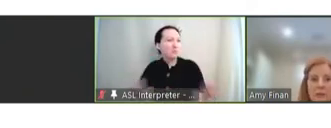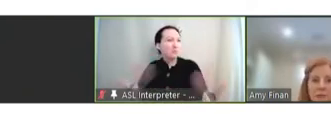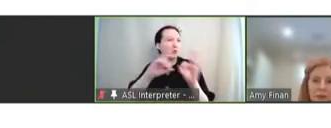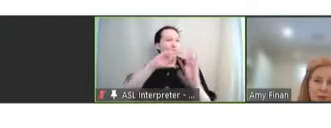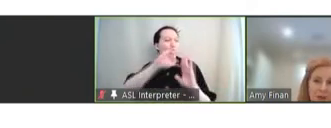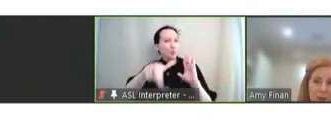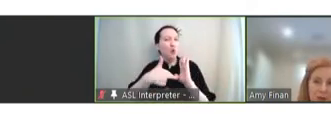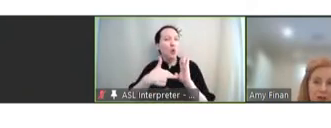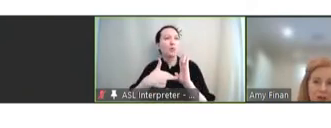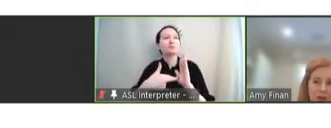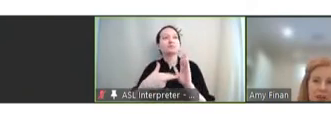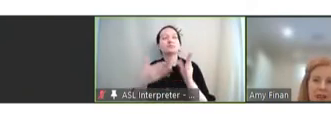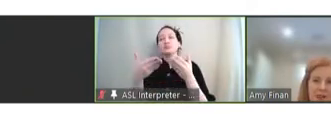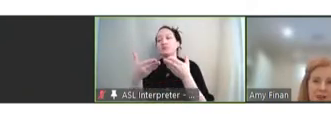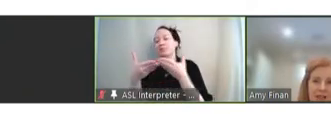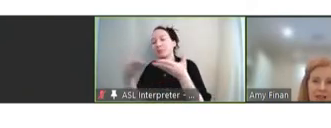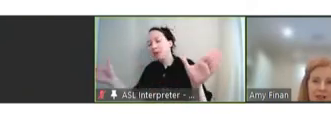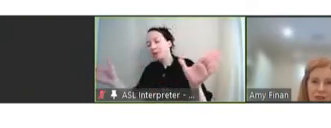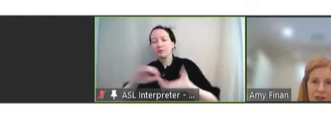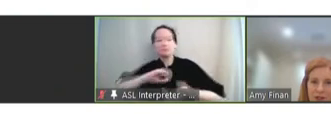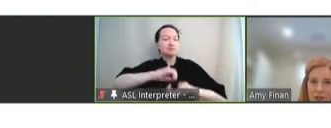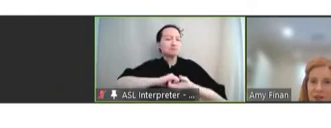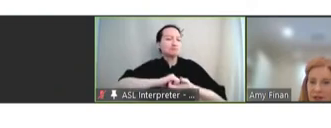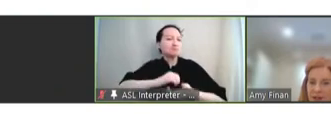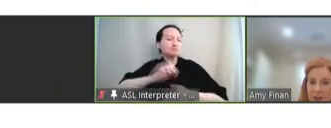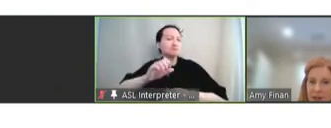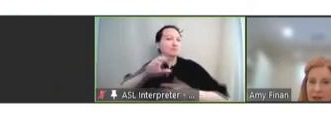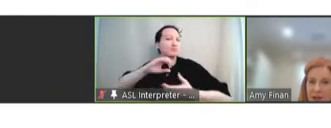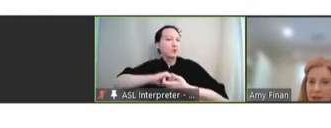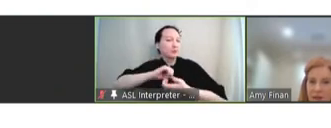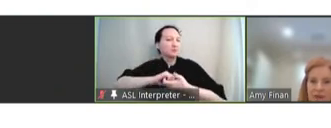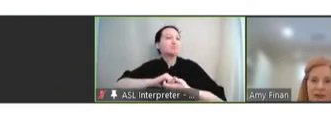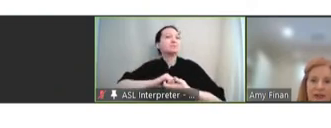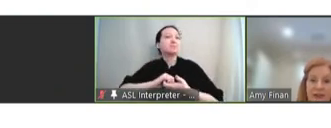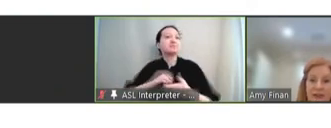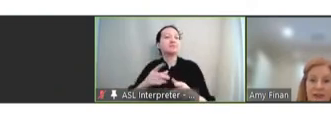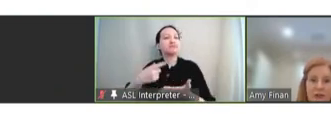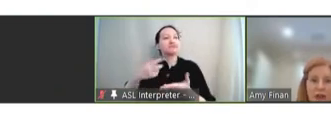public-private partnerships in sustaining research development and delivery of vaccines for